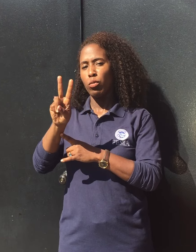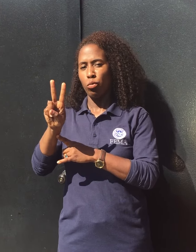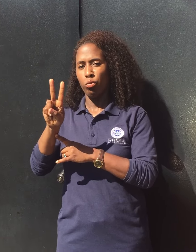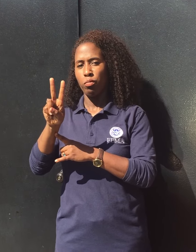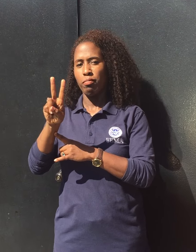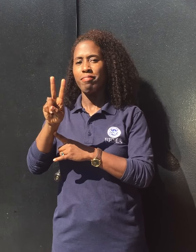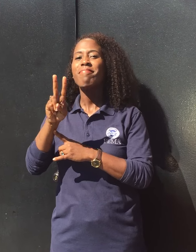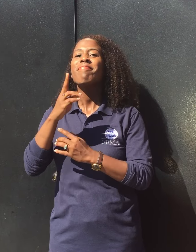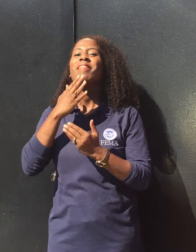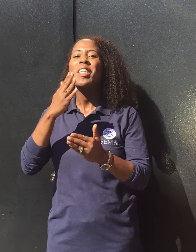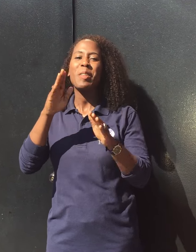Thank you.